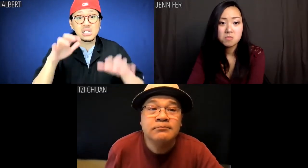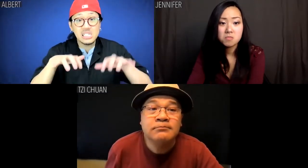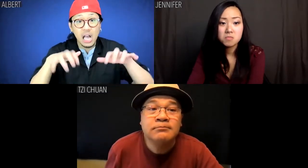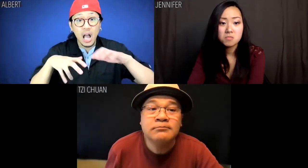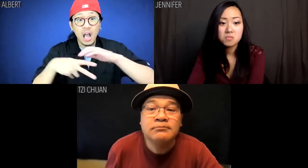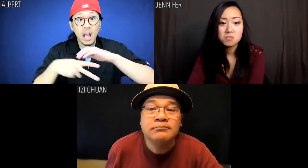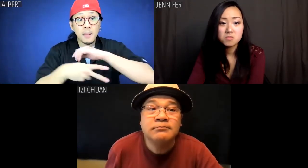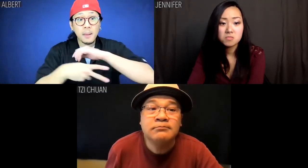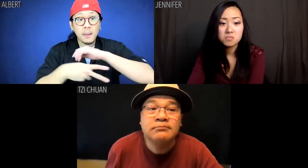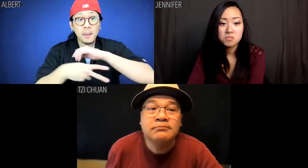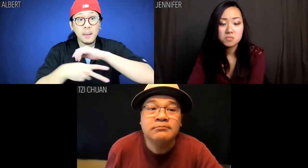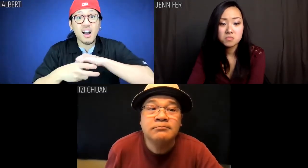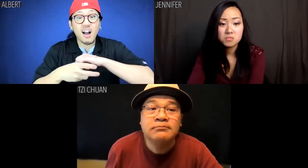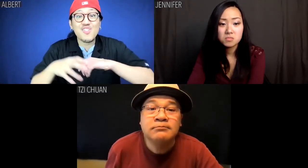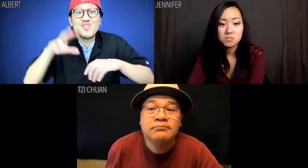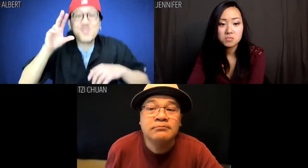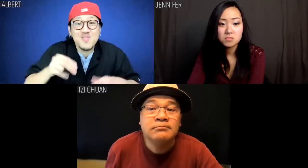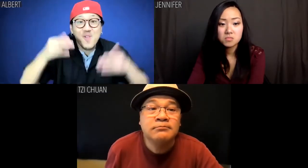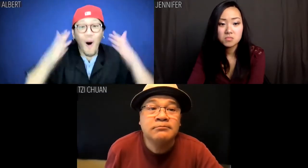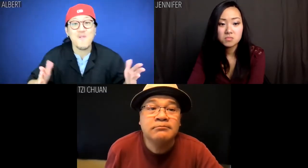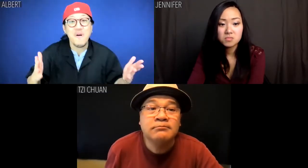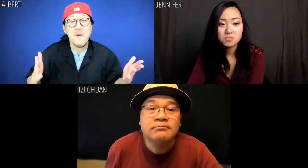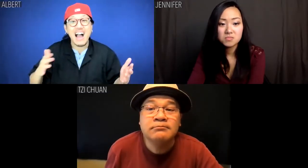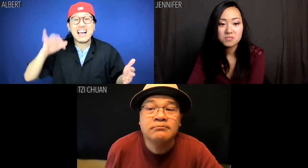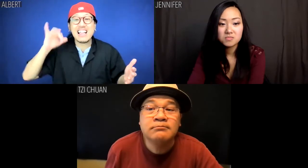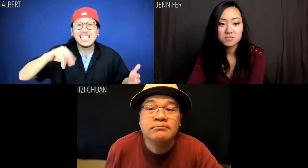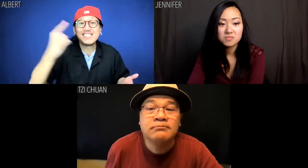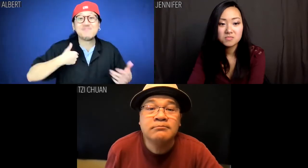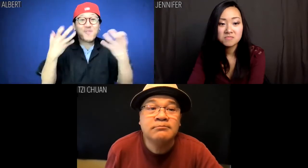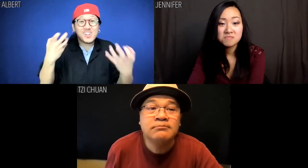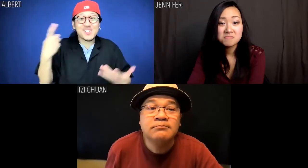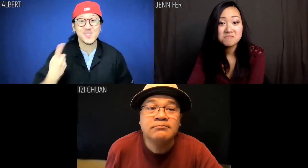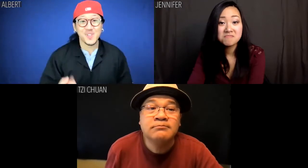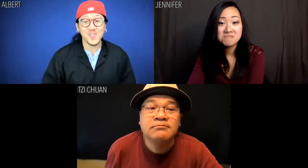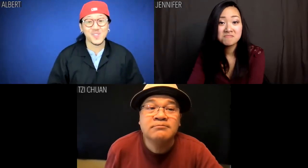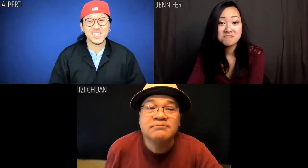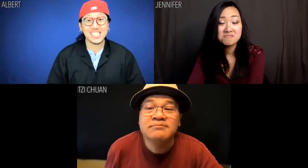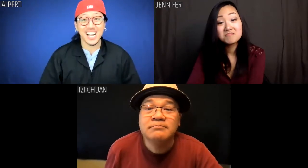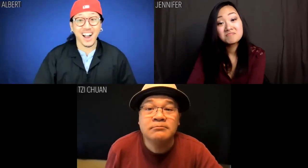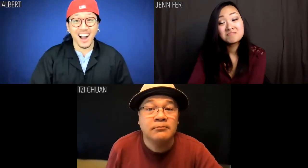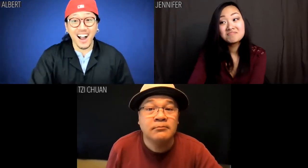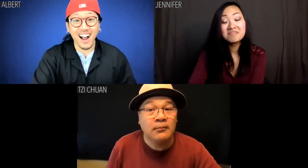Albert: A hacker. No waaaaaaay! It's what I always wanted to do!